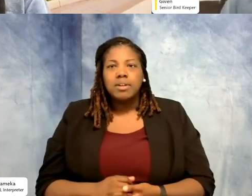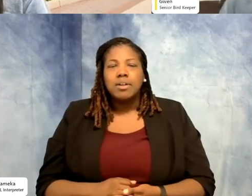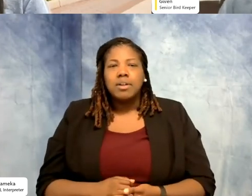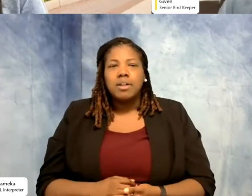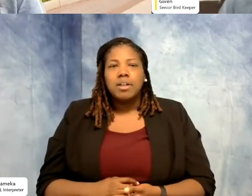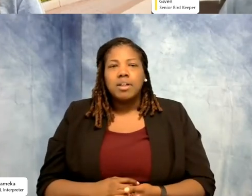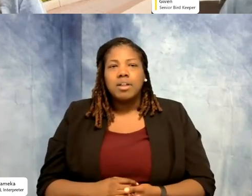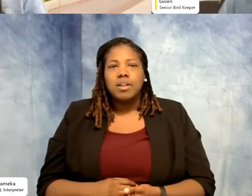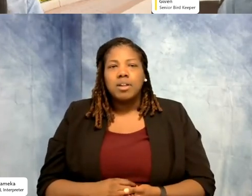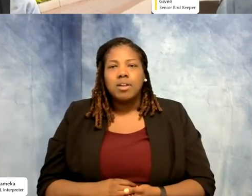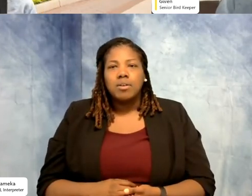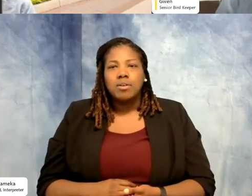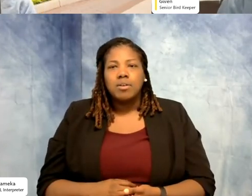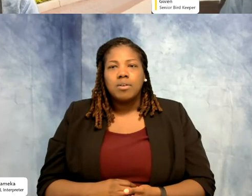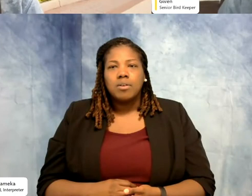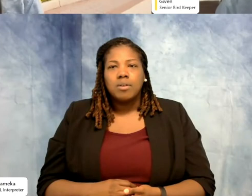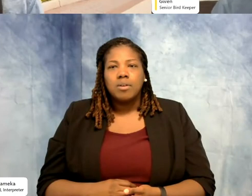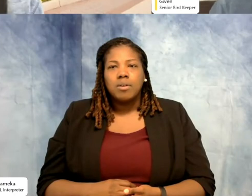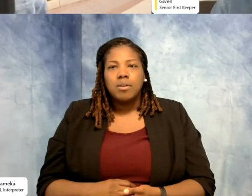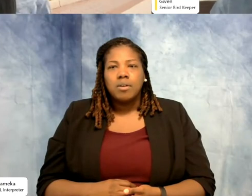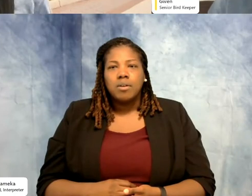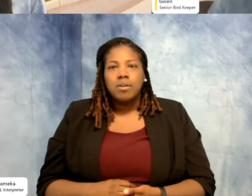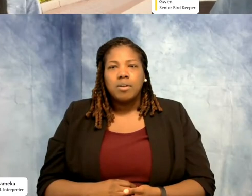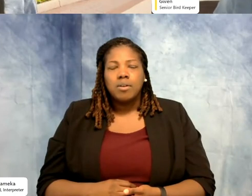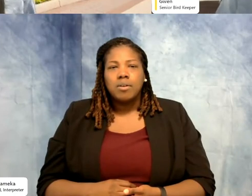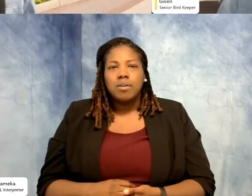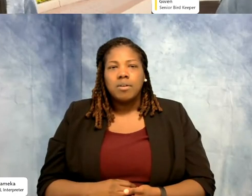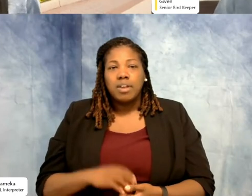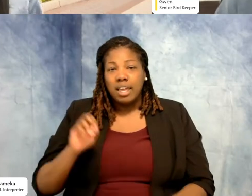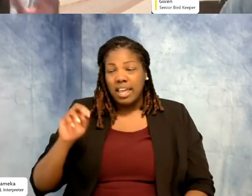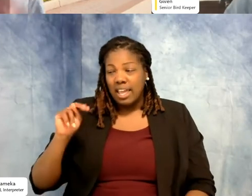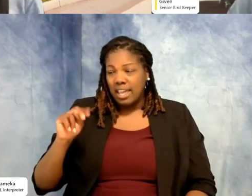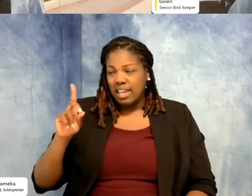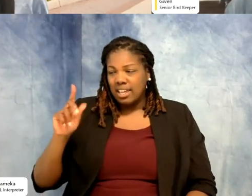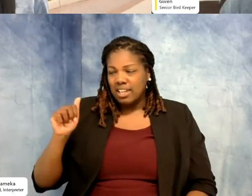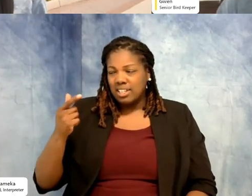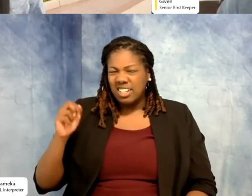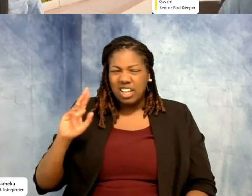Great, um Sophie had a question about um endangered birds. Um we do some breeding here at the